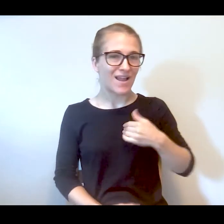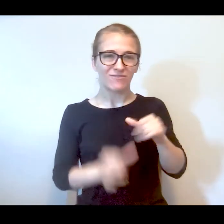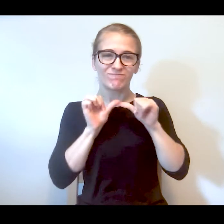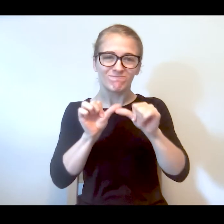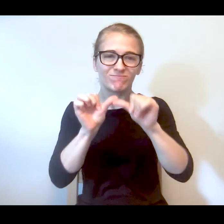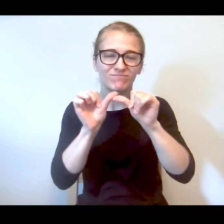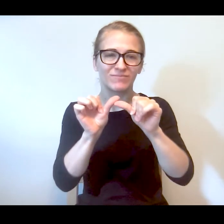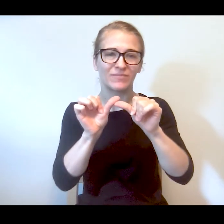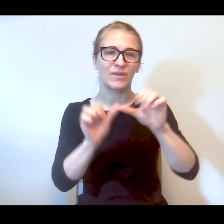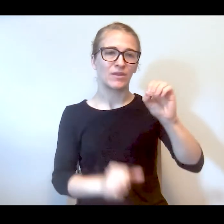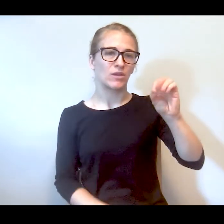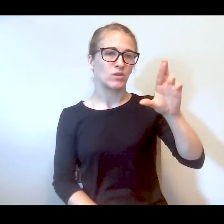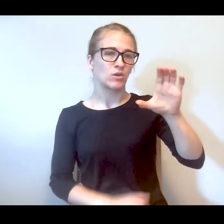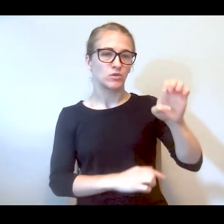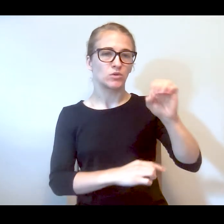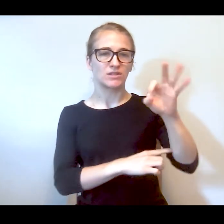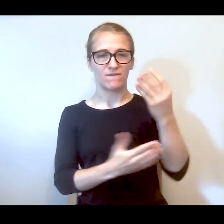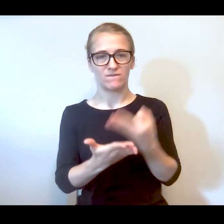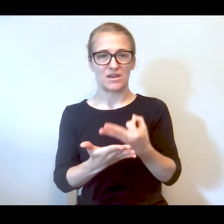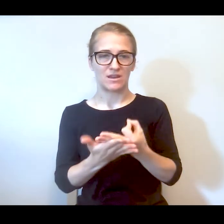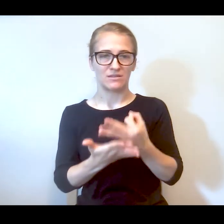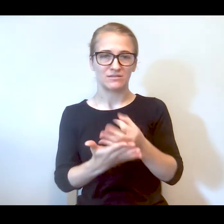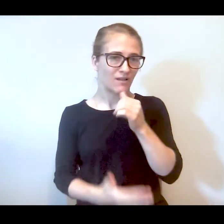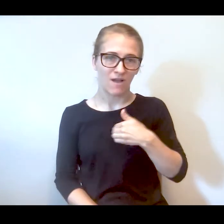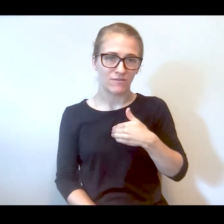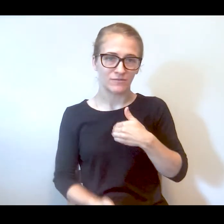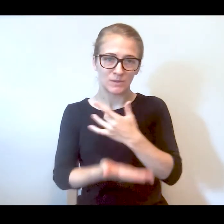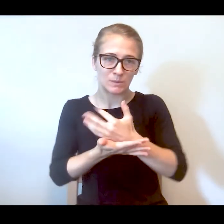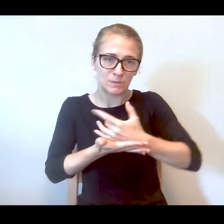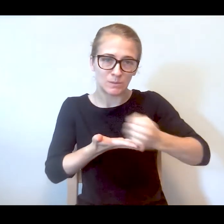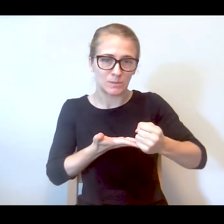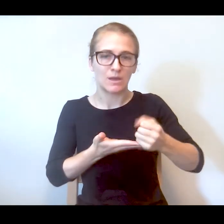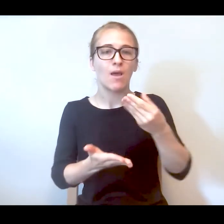of funding. At the end of the money that came through disrip,